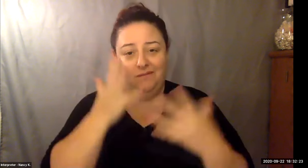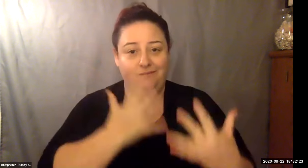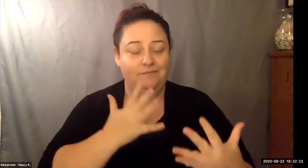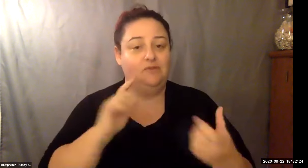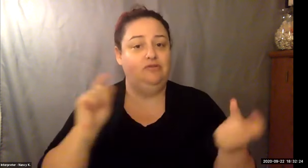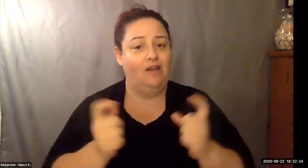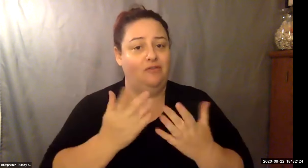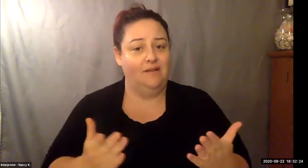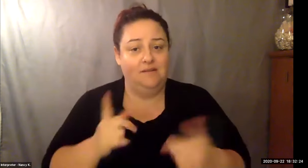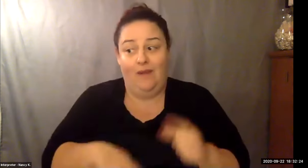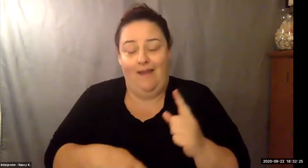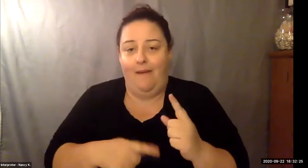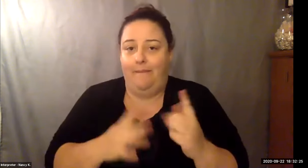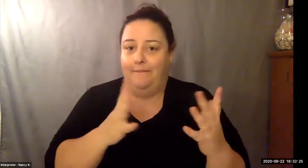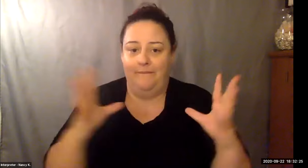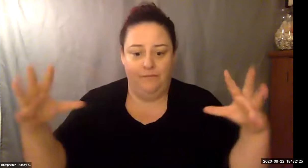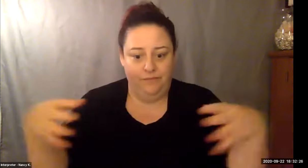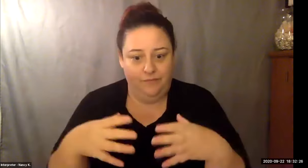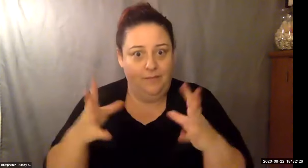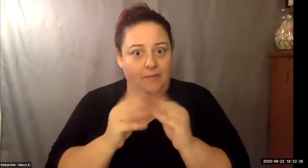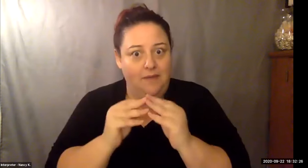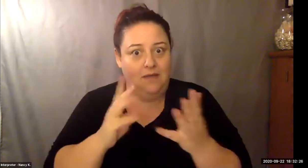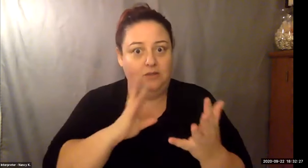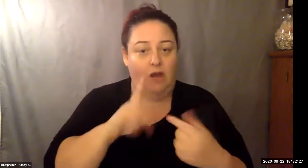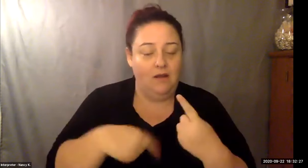Keith Wolling: Is the only international group uniting all branches of the travel and tourism industry.